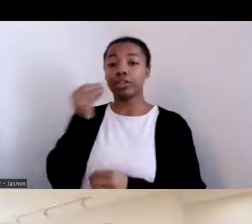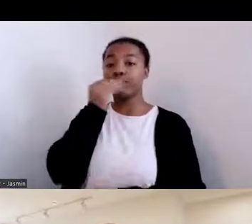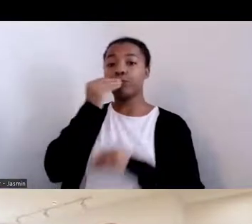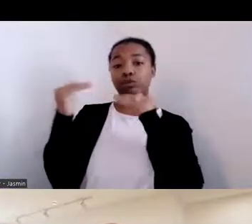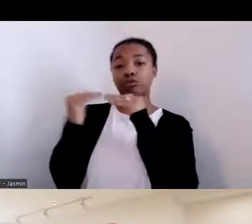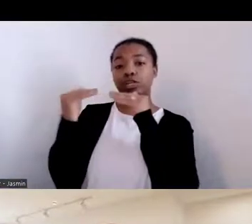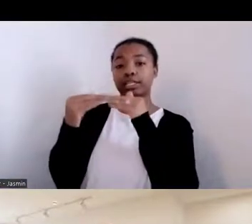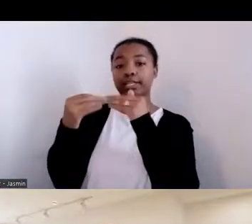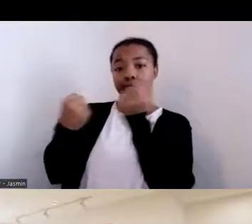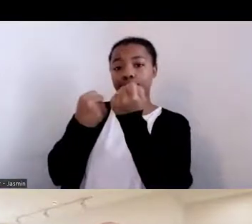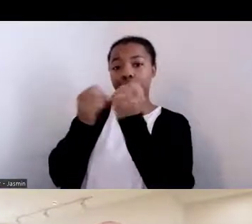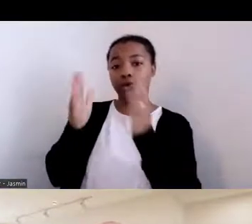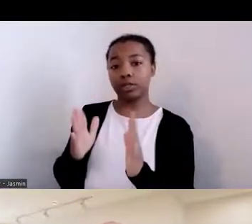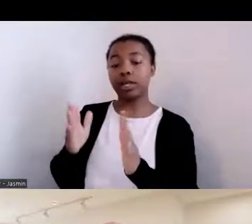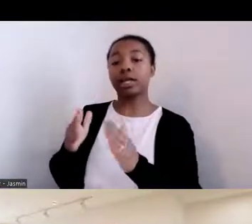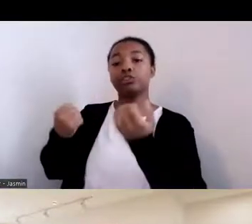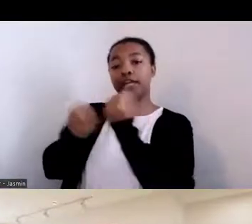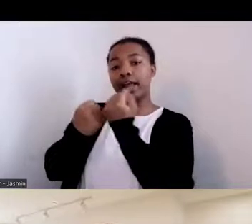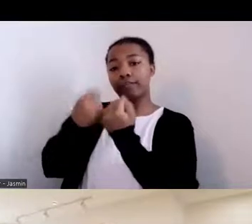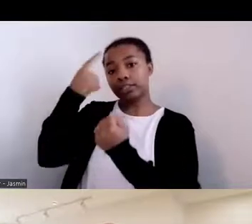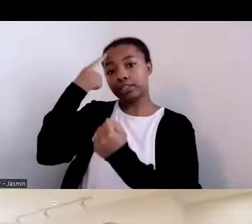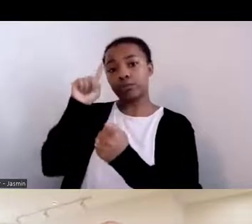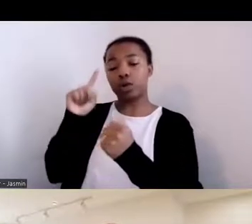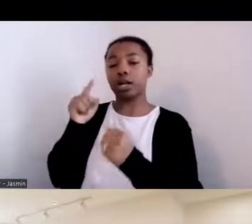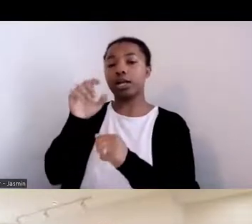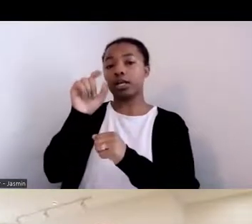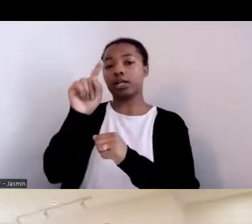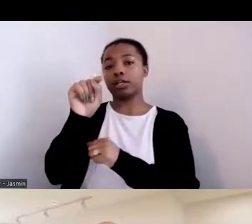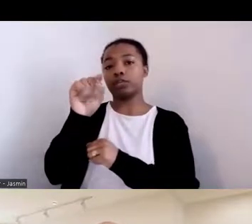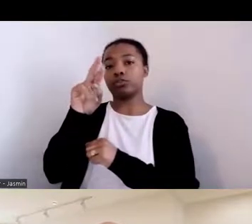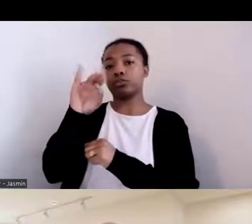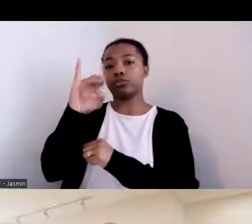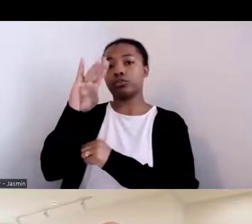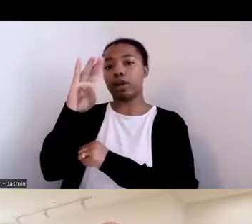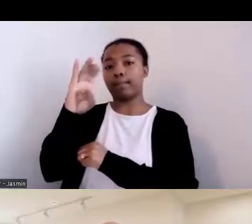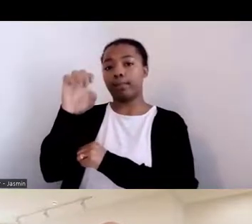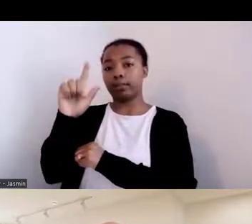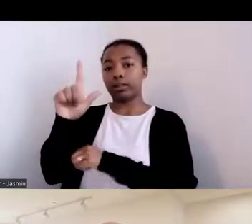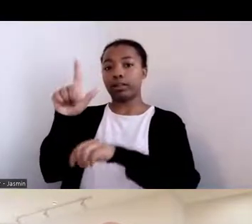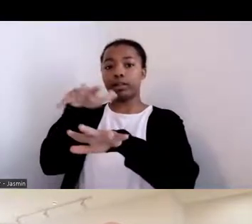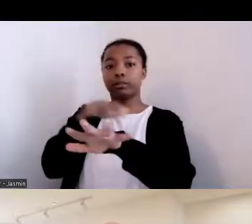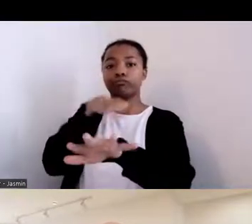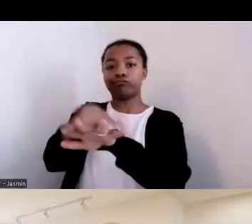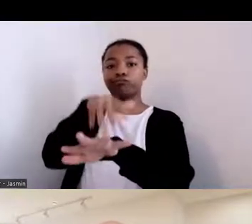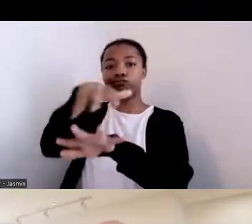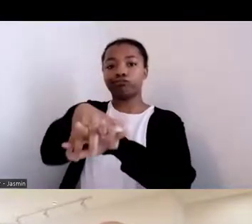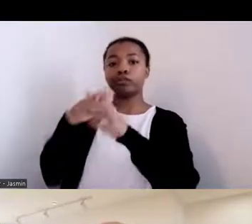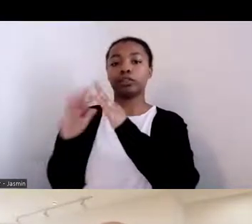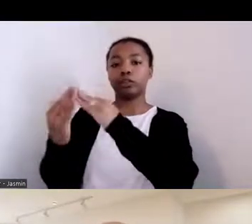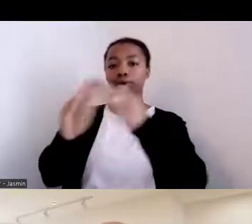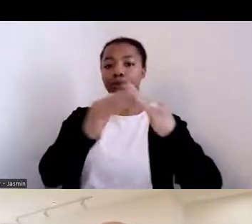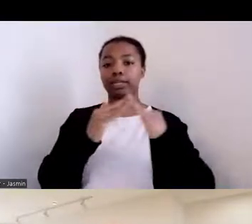tribal communities by focusing on public health, native food ways, and promoting better health through indigenous foods.